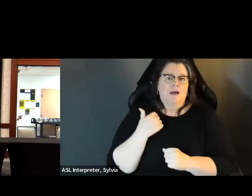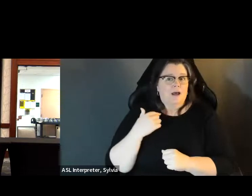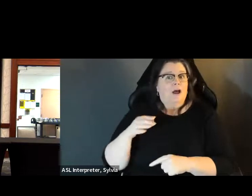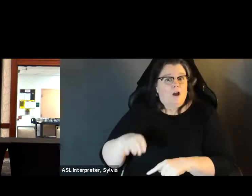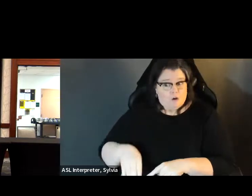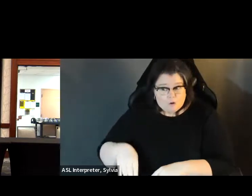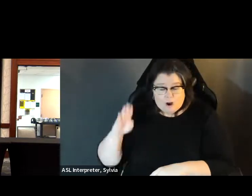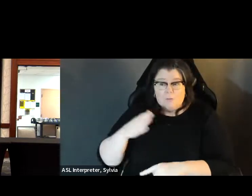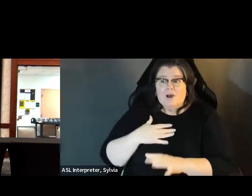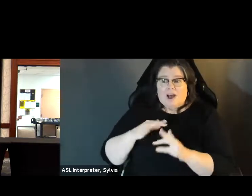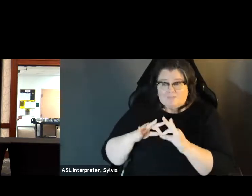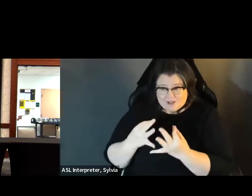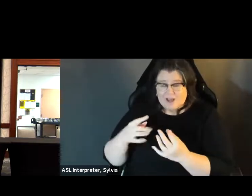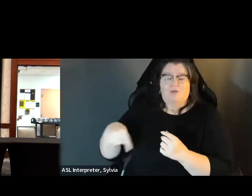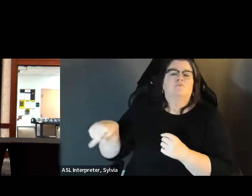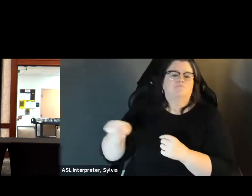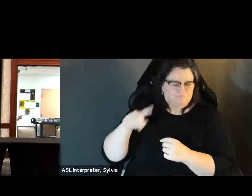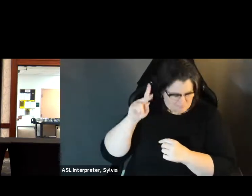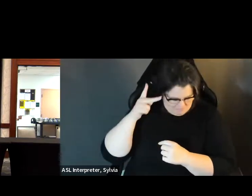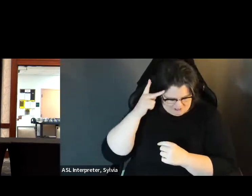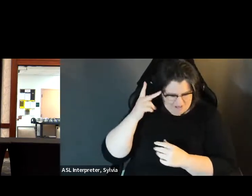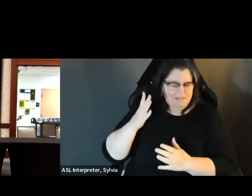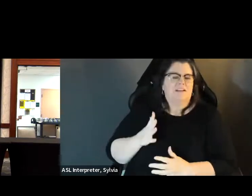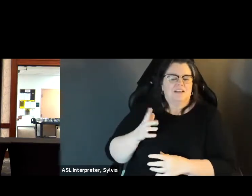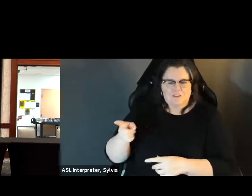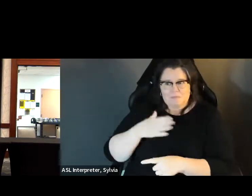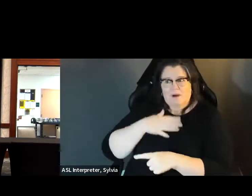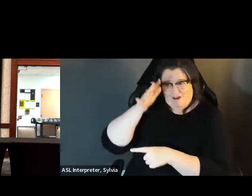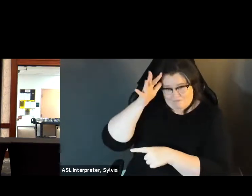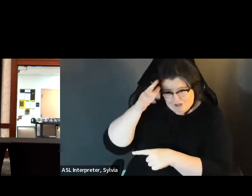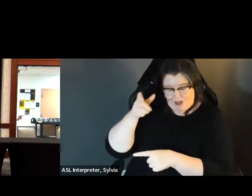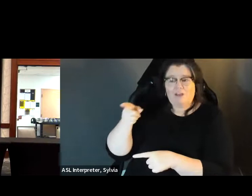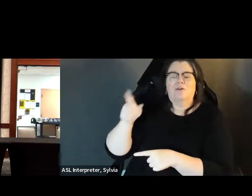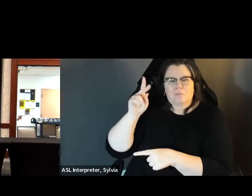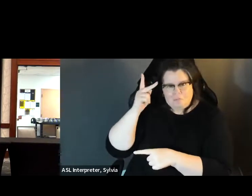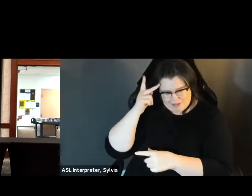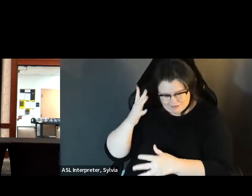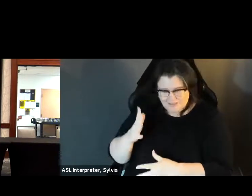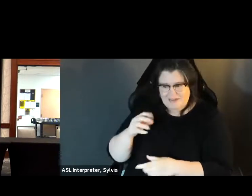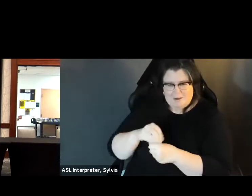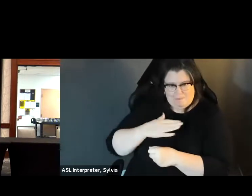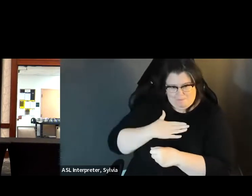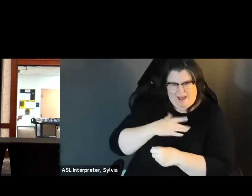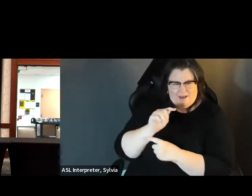wasn't accessible. So let me tell you the story. As I So let me tell you the story. Okay, as I mentioned, and I I grew up in a family of locally elected officials. mentioned and I grew up in a family of locally officials,